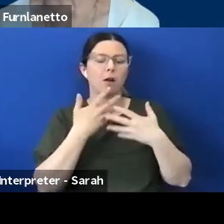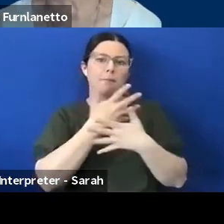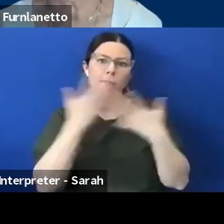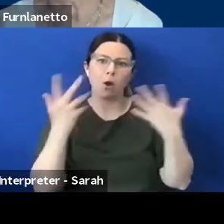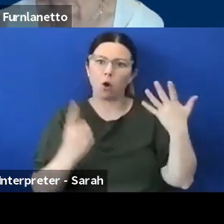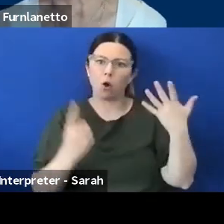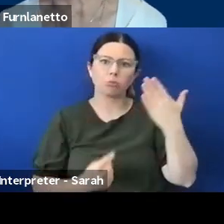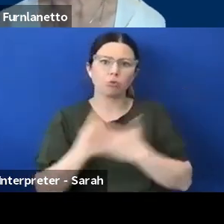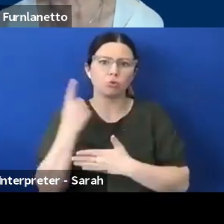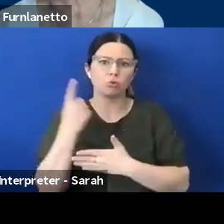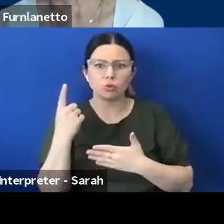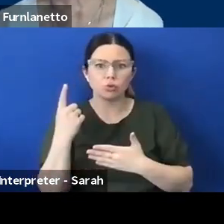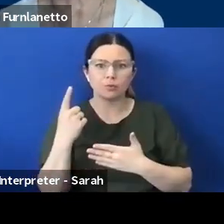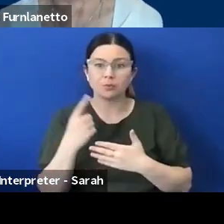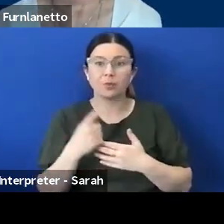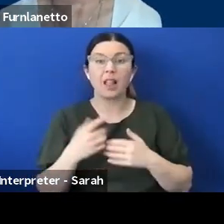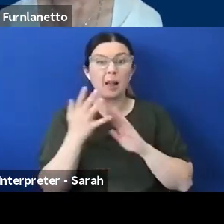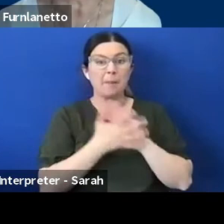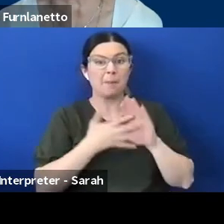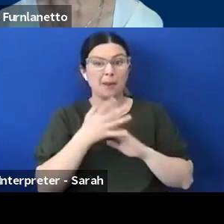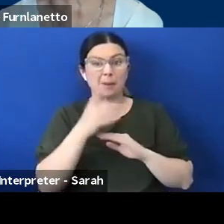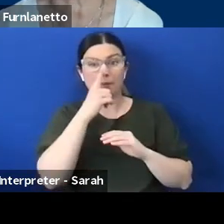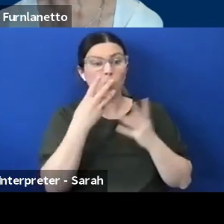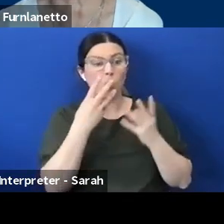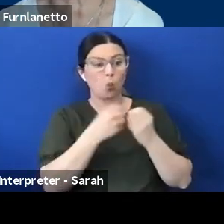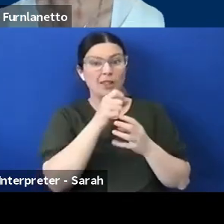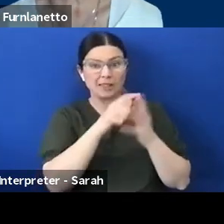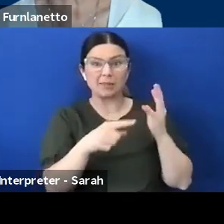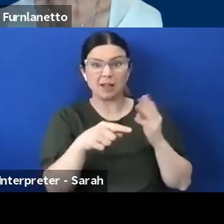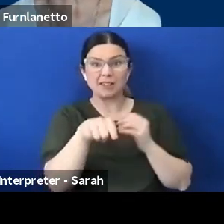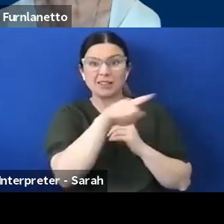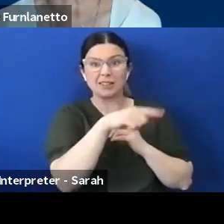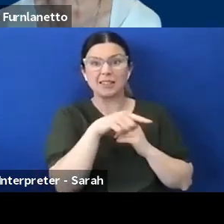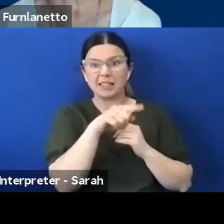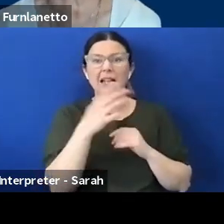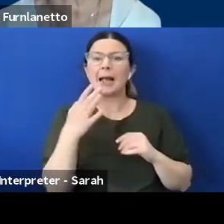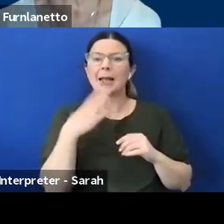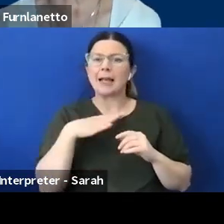with disability need to have days like this for us to ensure that we can communicate the